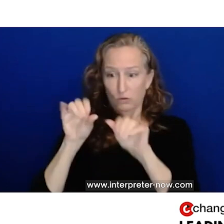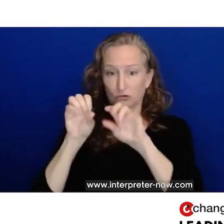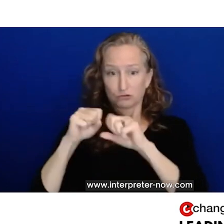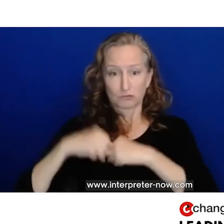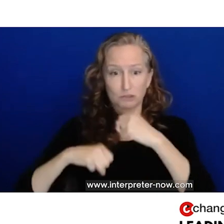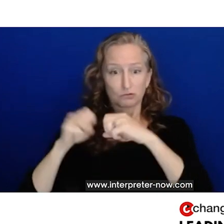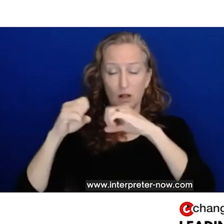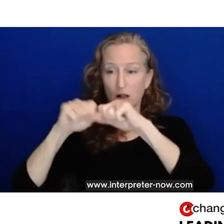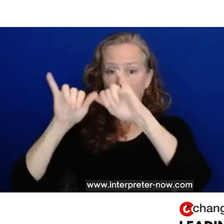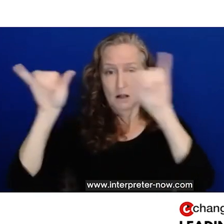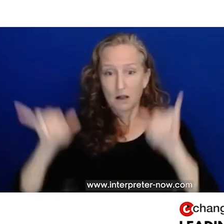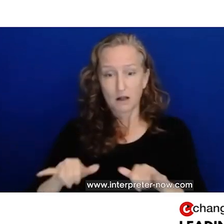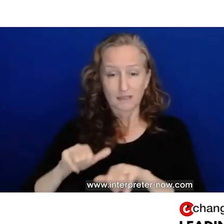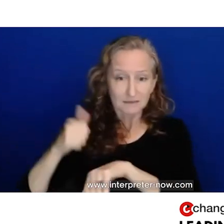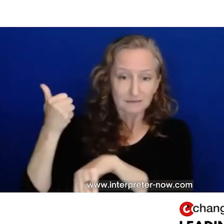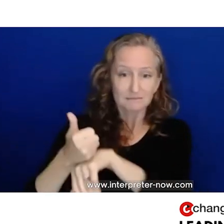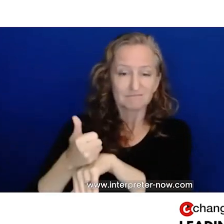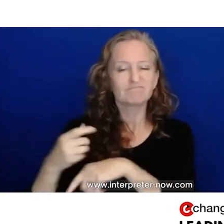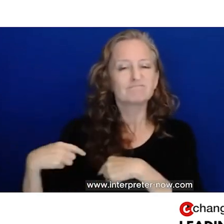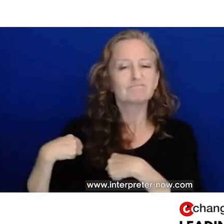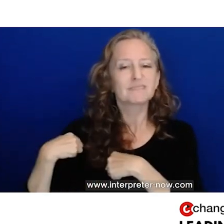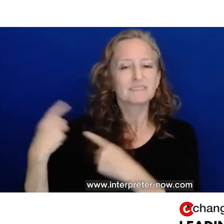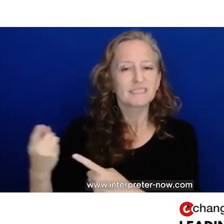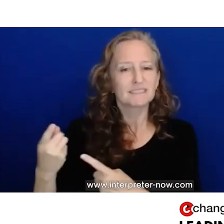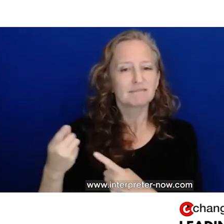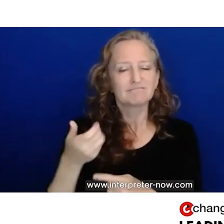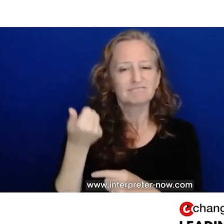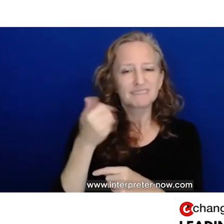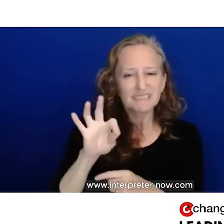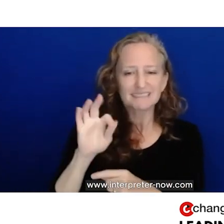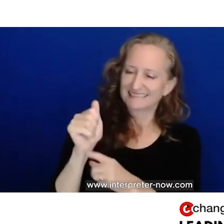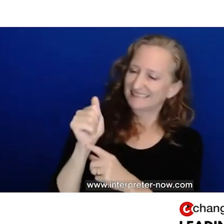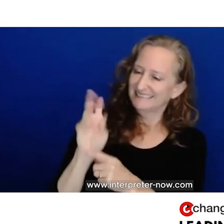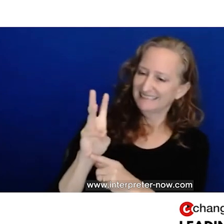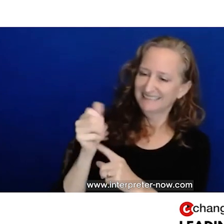forces have been in place for a very long time, since the arrival of enslaved Africans